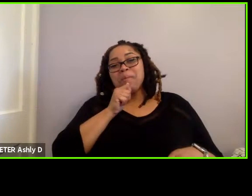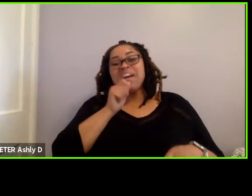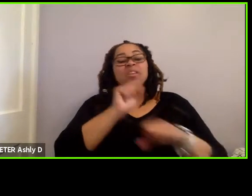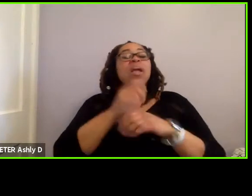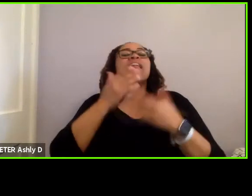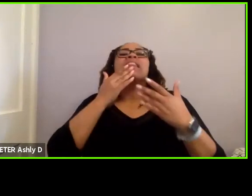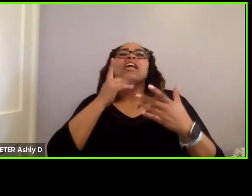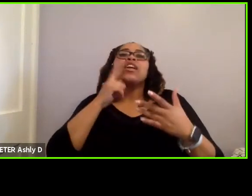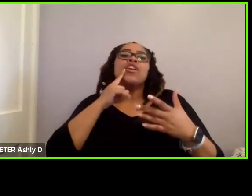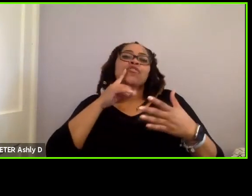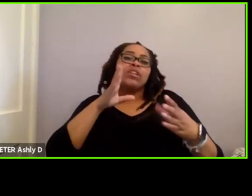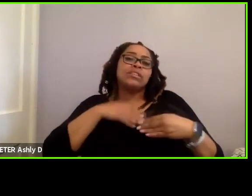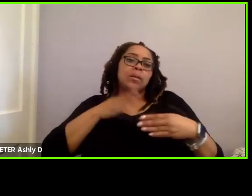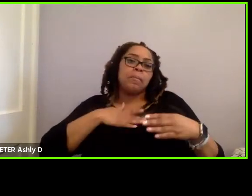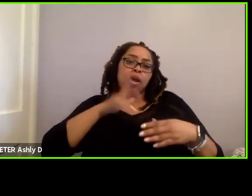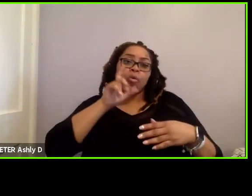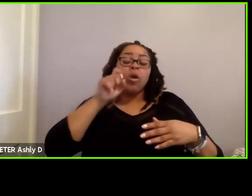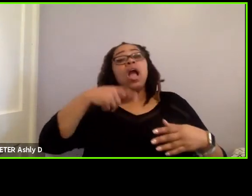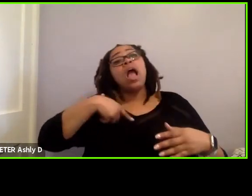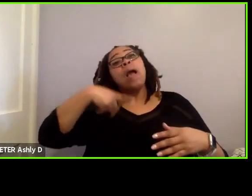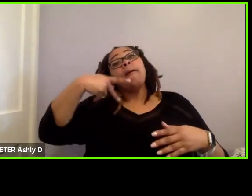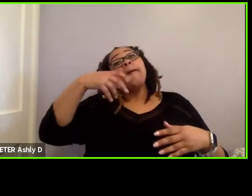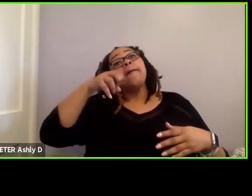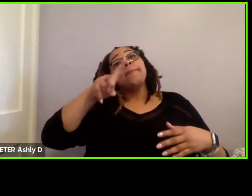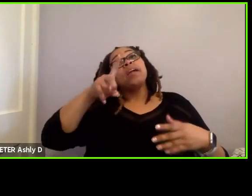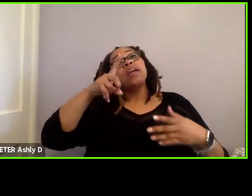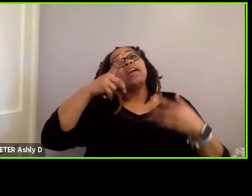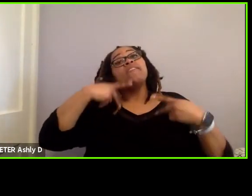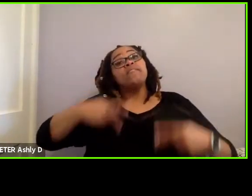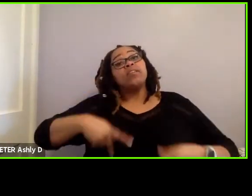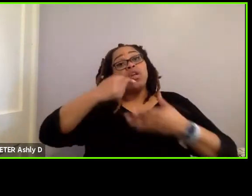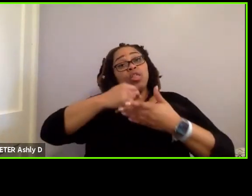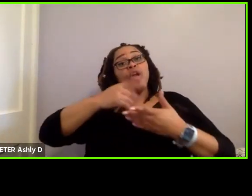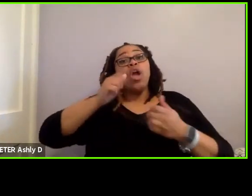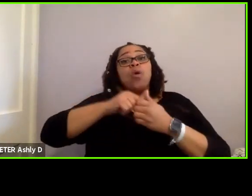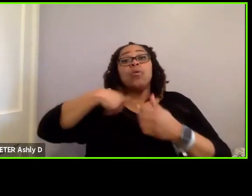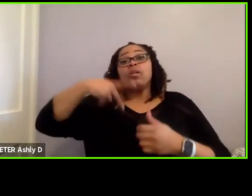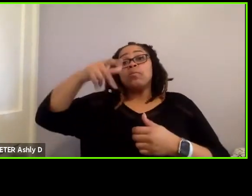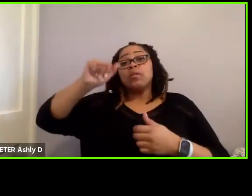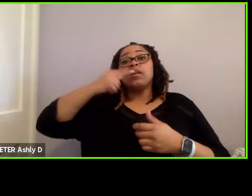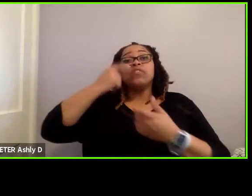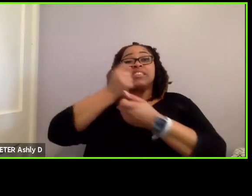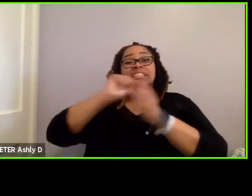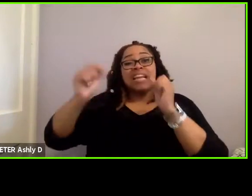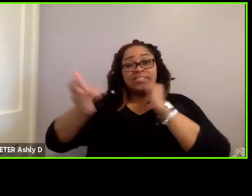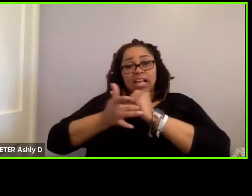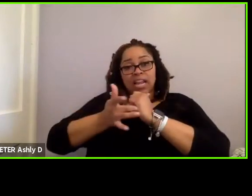my question. I am a pediatric physical therapist. I’m with Pennsylvanians for Safe Technology.